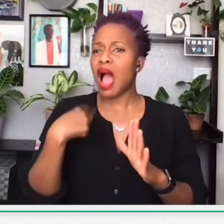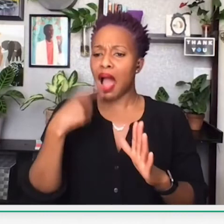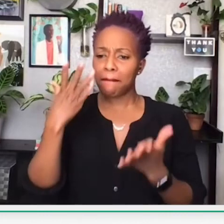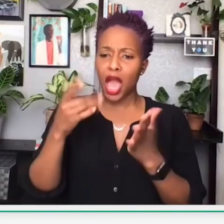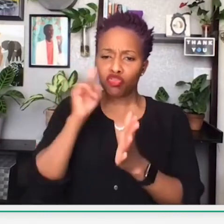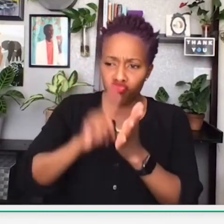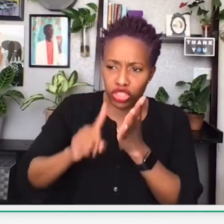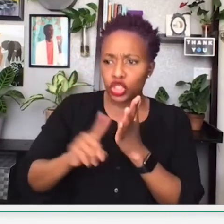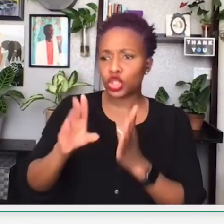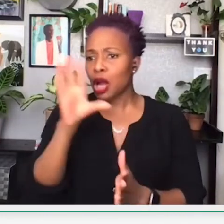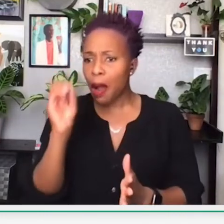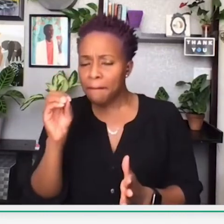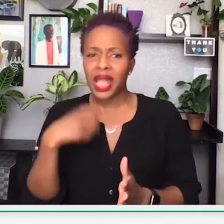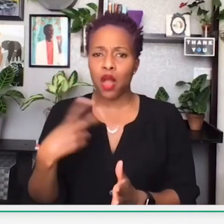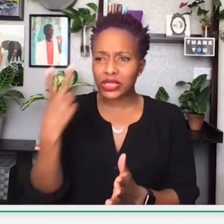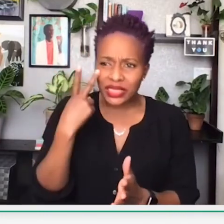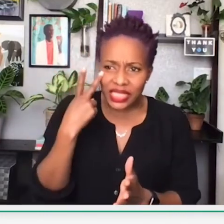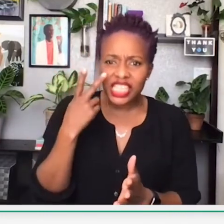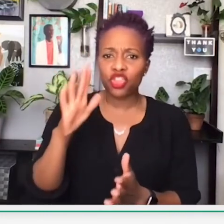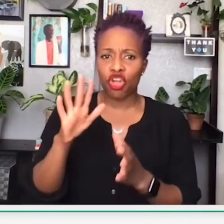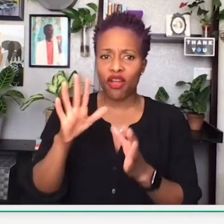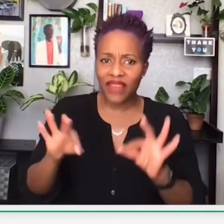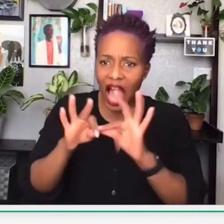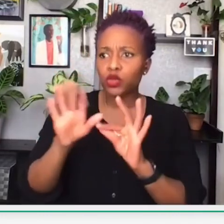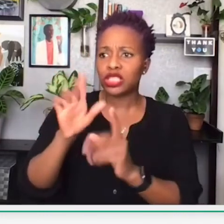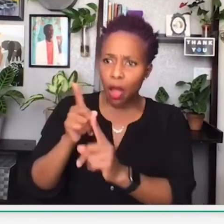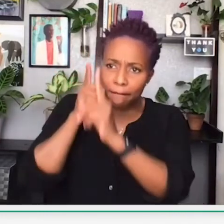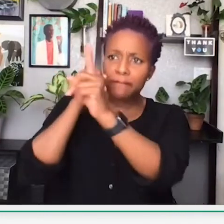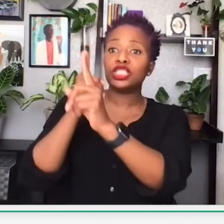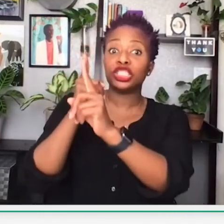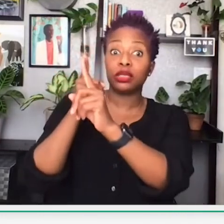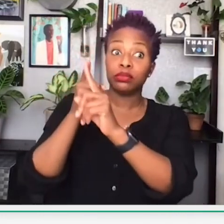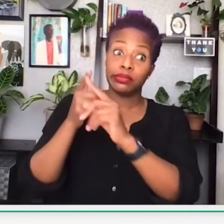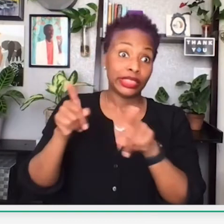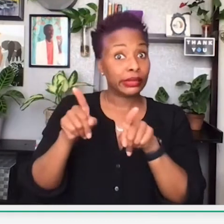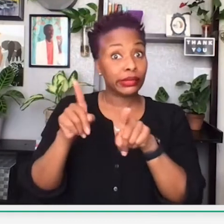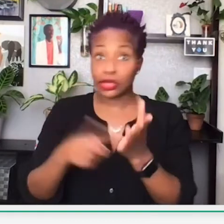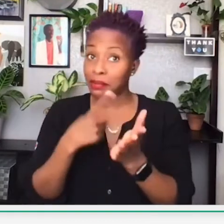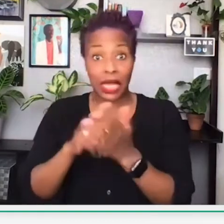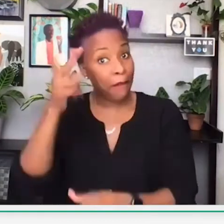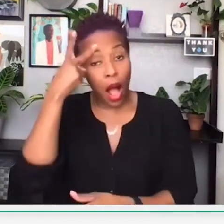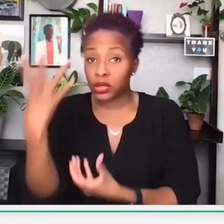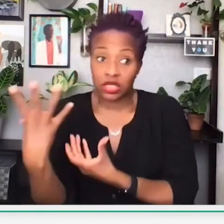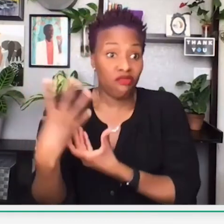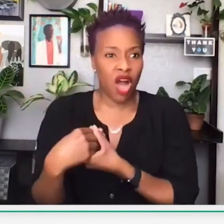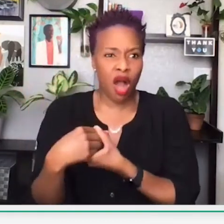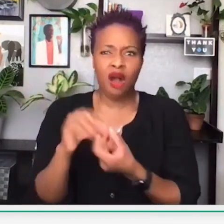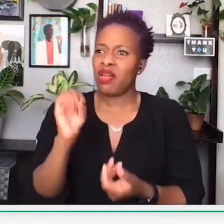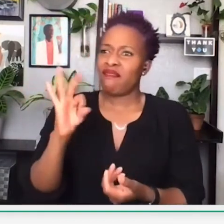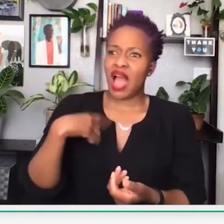which means maybe I would do some research on a company, see what their value is, their mission,